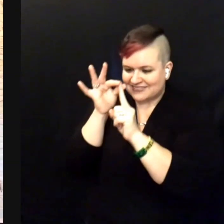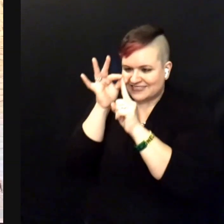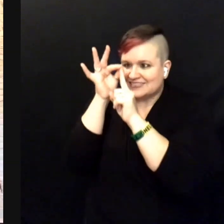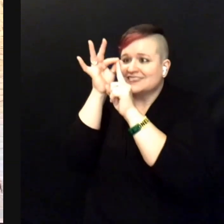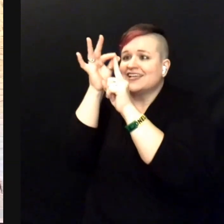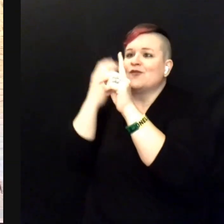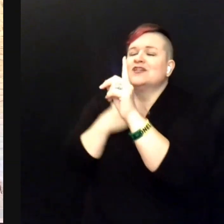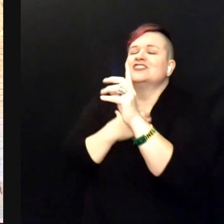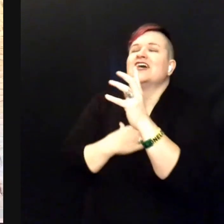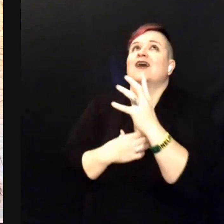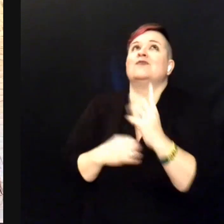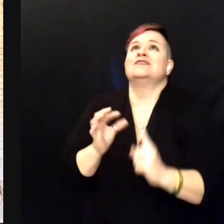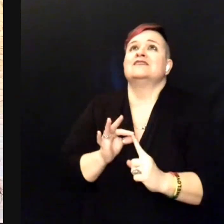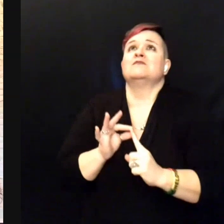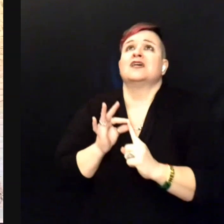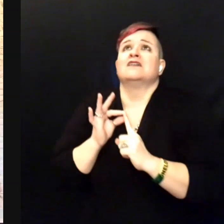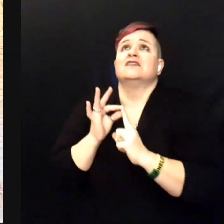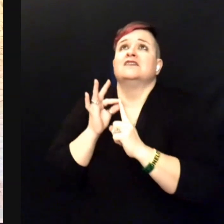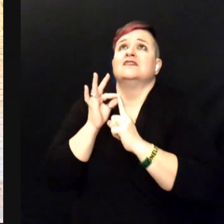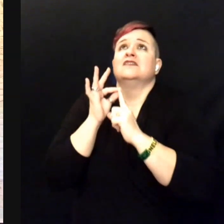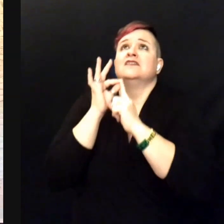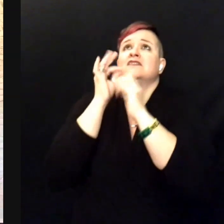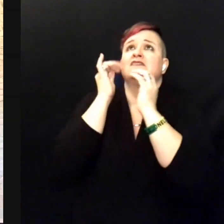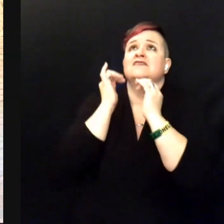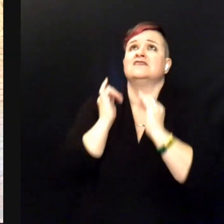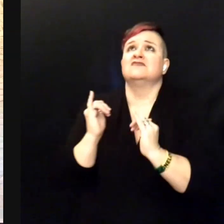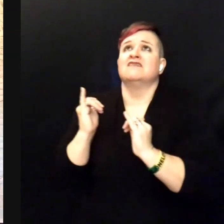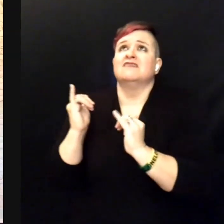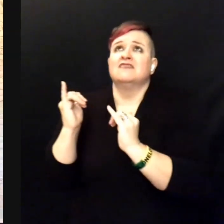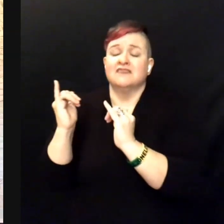I wish I was special